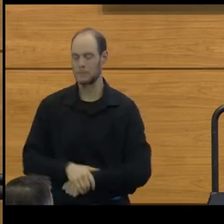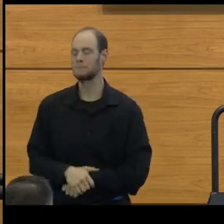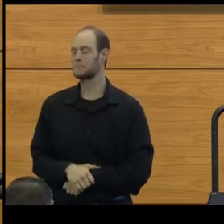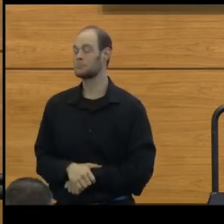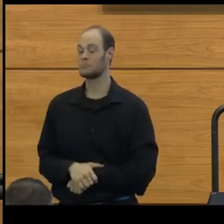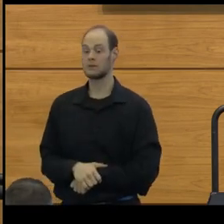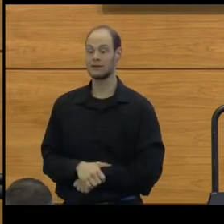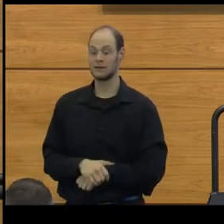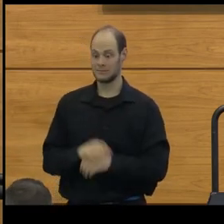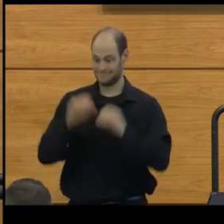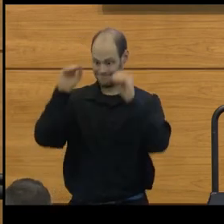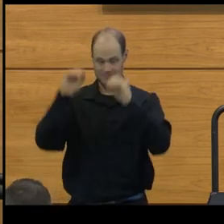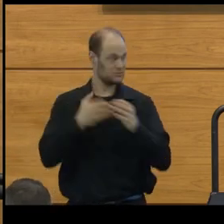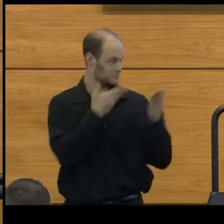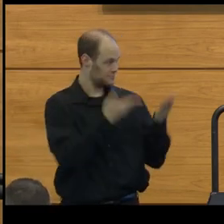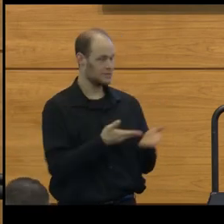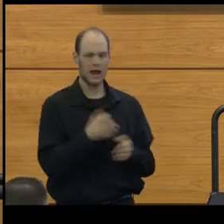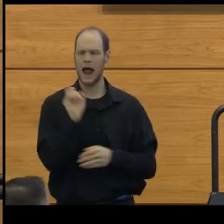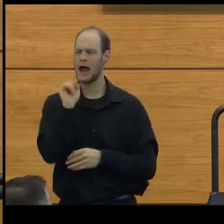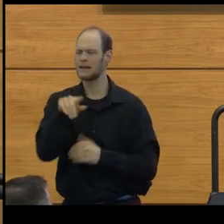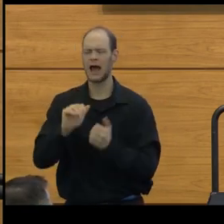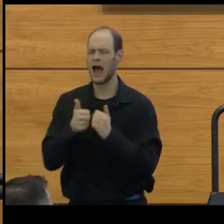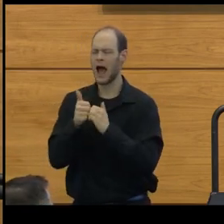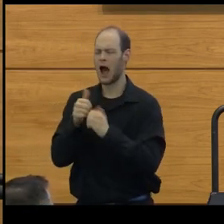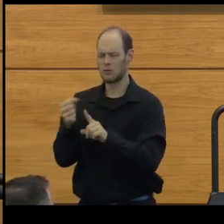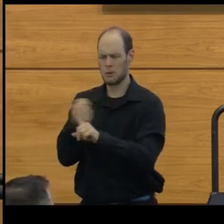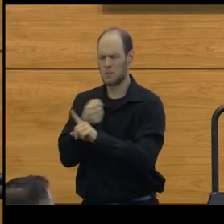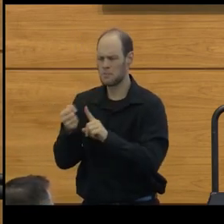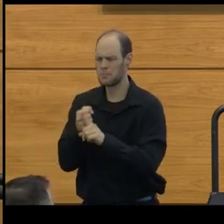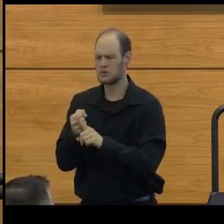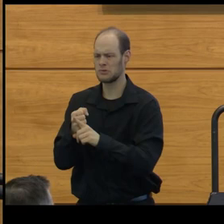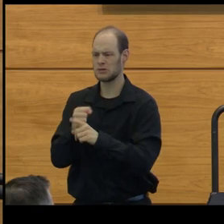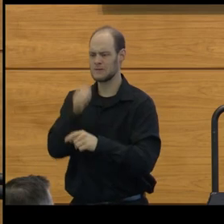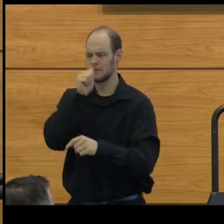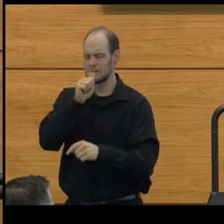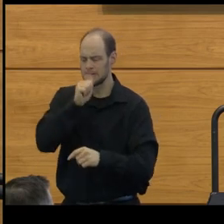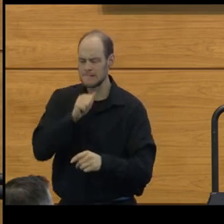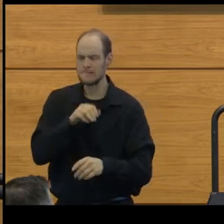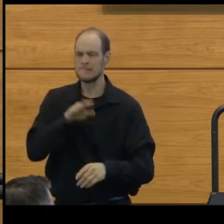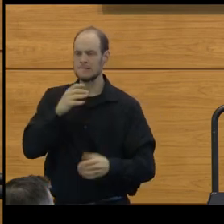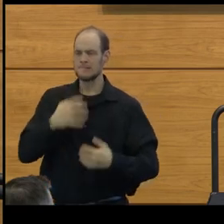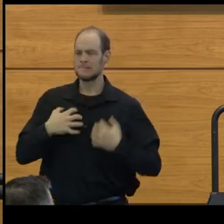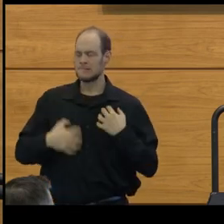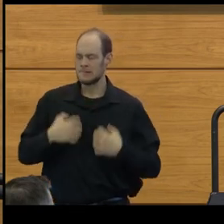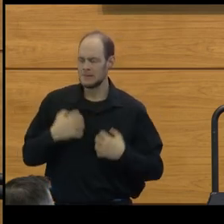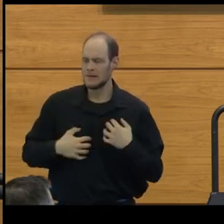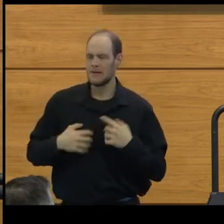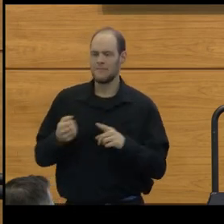Professor Heinze asks, how does abuse, duress, and violence affect adolescents